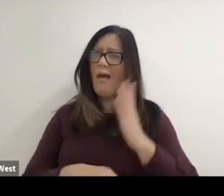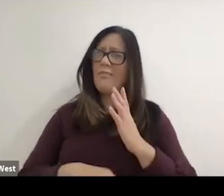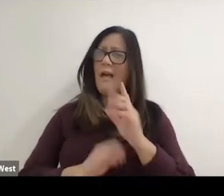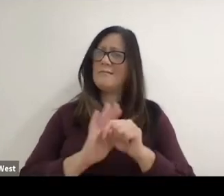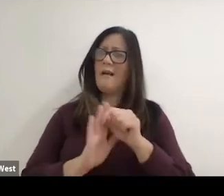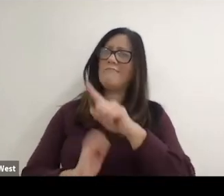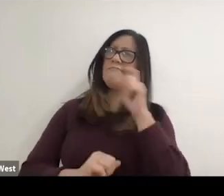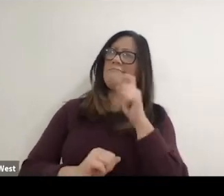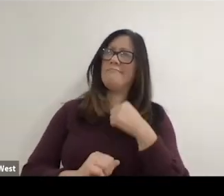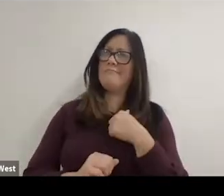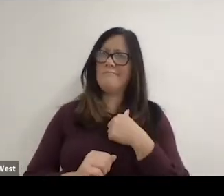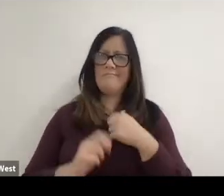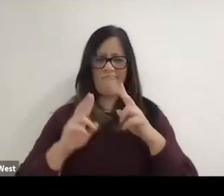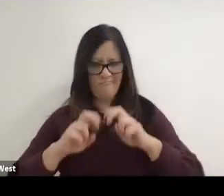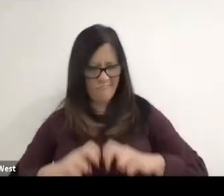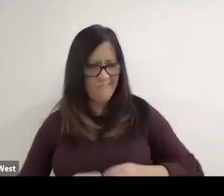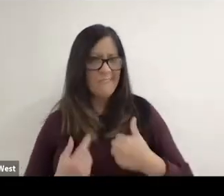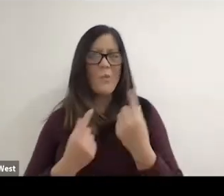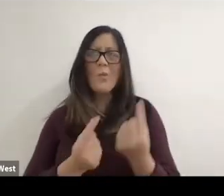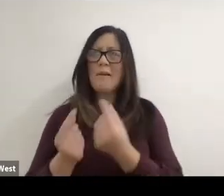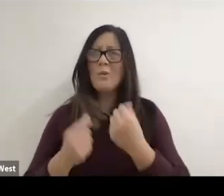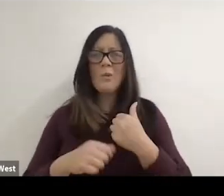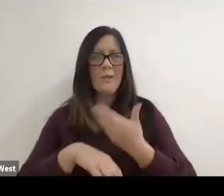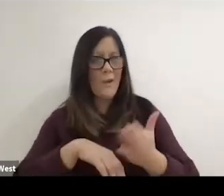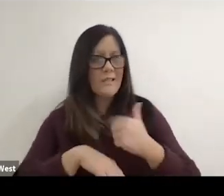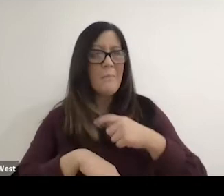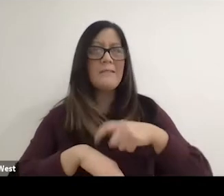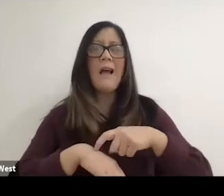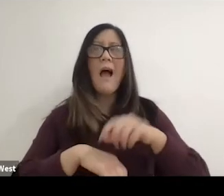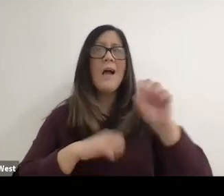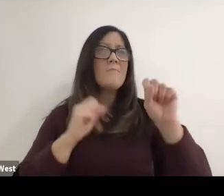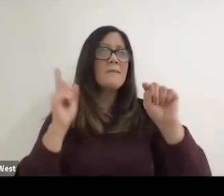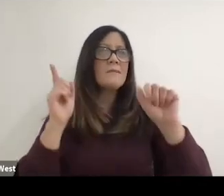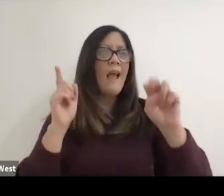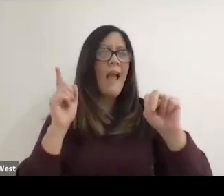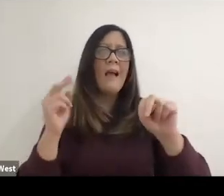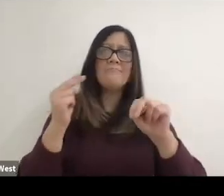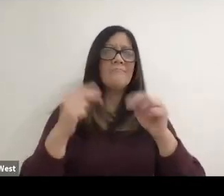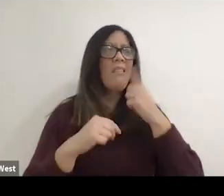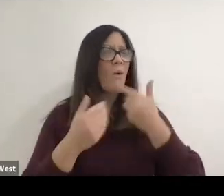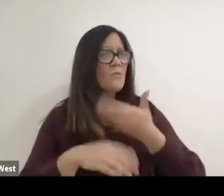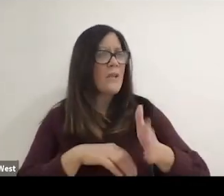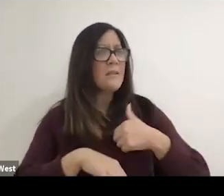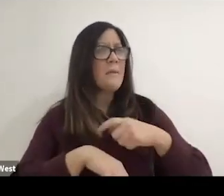doing was I wasting my time. Stan thought I was at the time. Course years later.